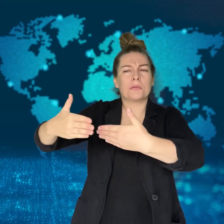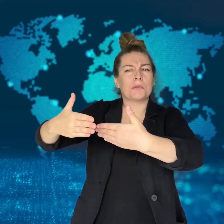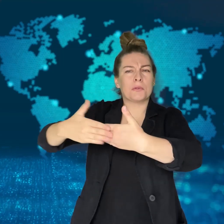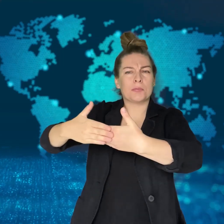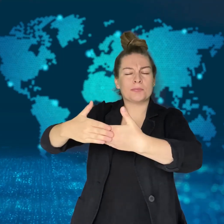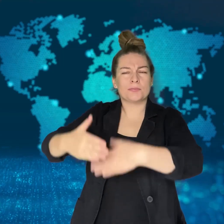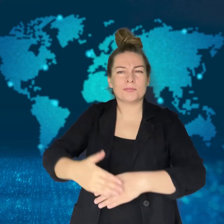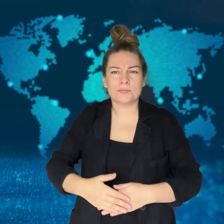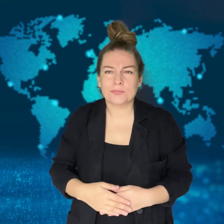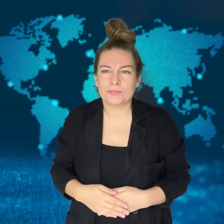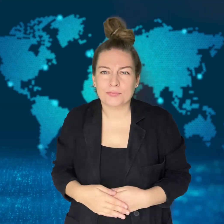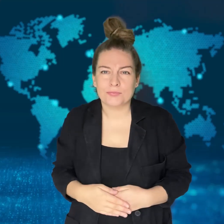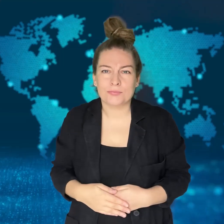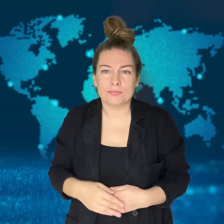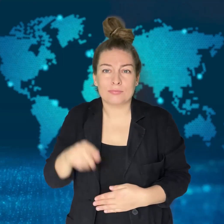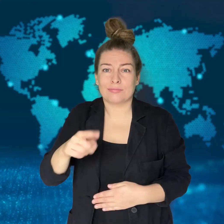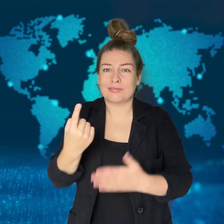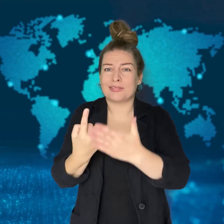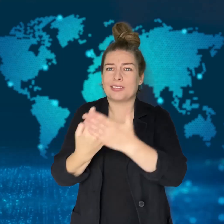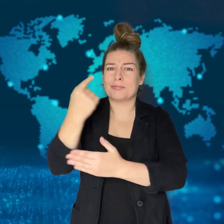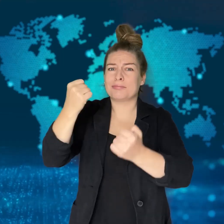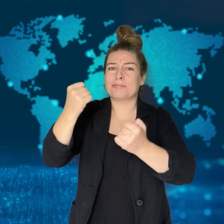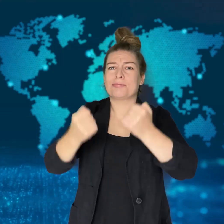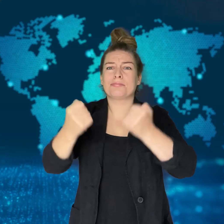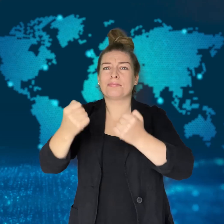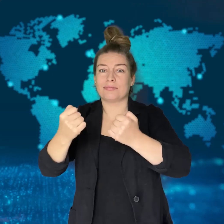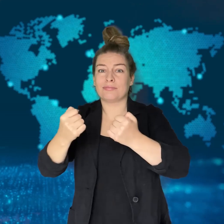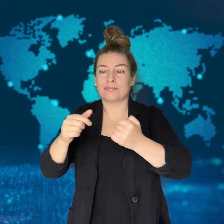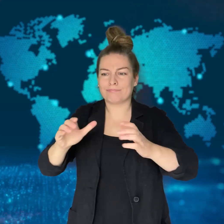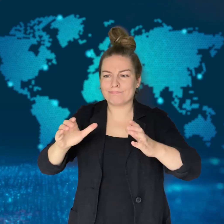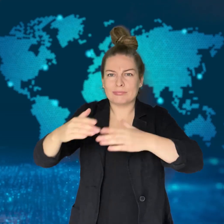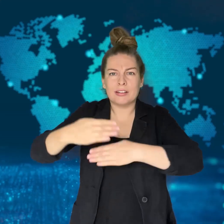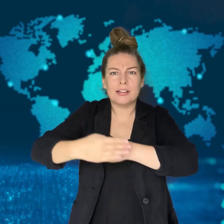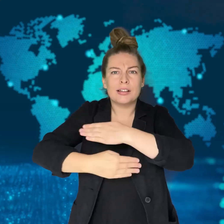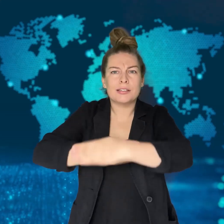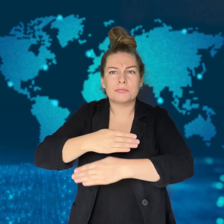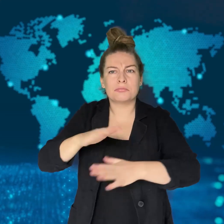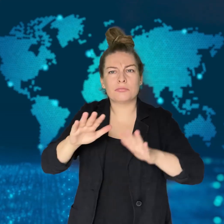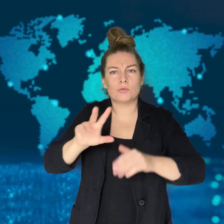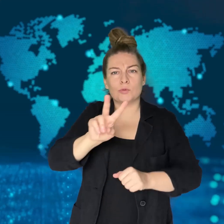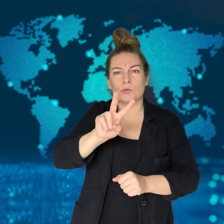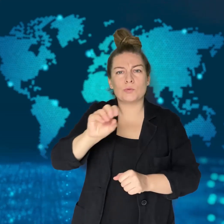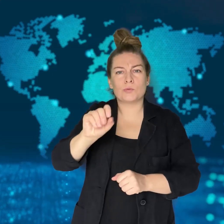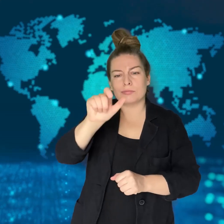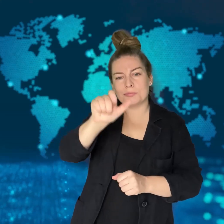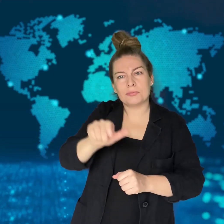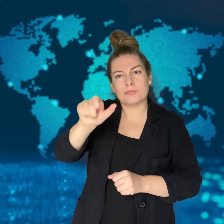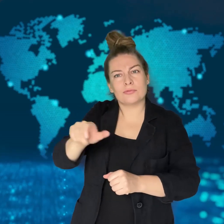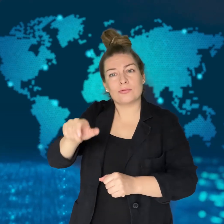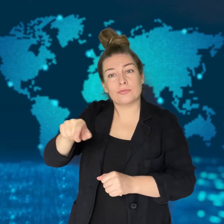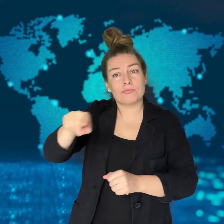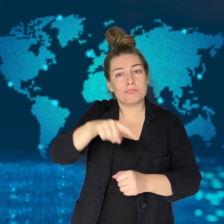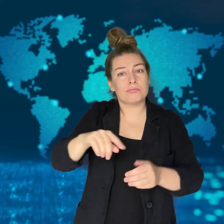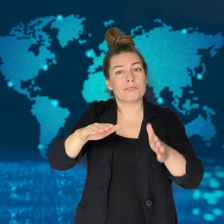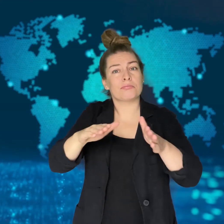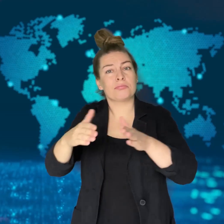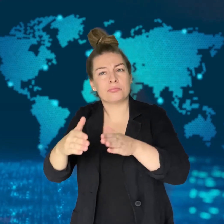Israel has announced that their airstrikes will continue